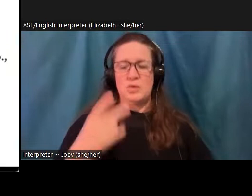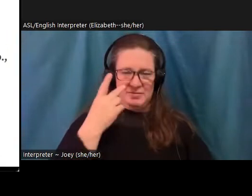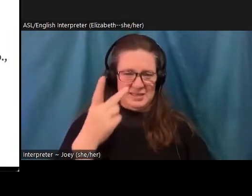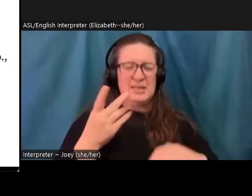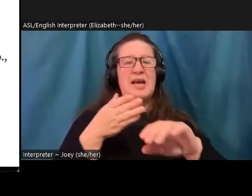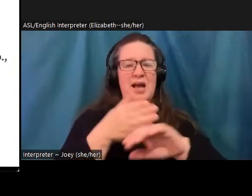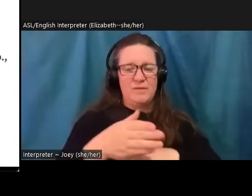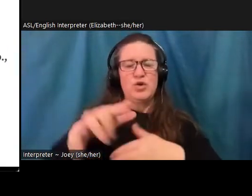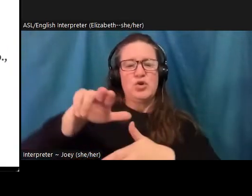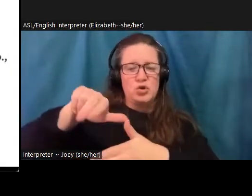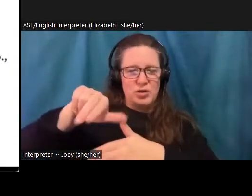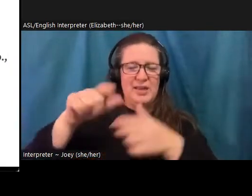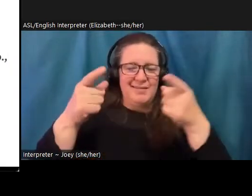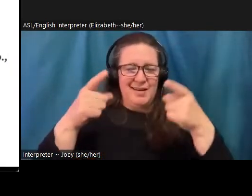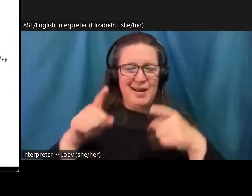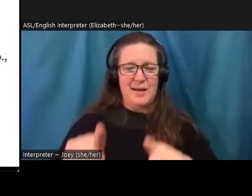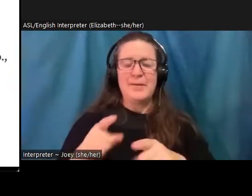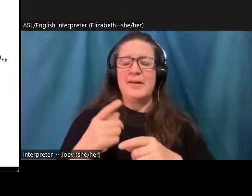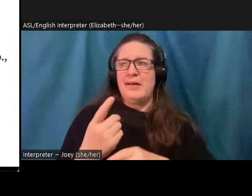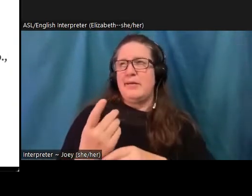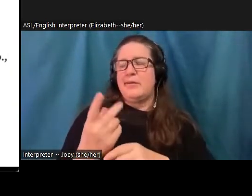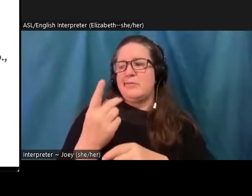health state of emergency when attempted suicide became a